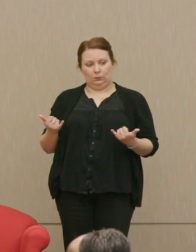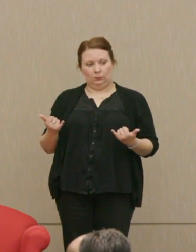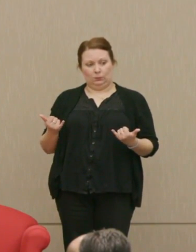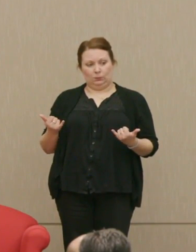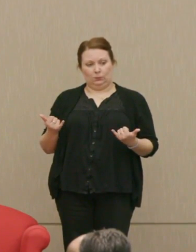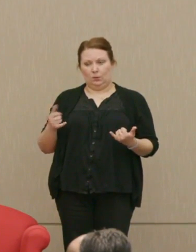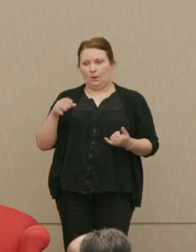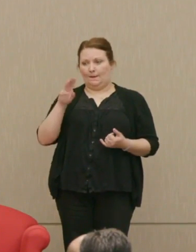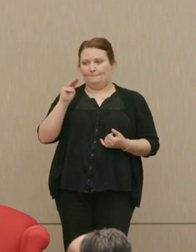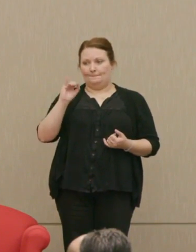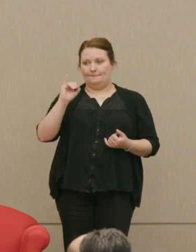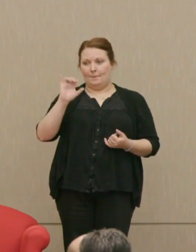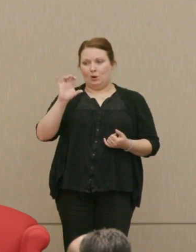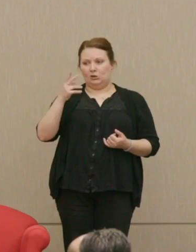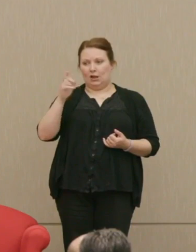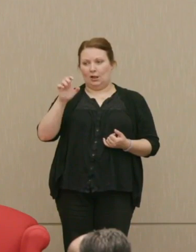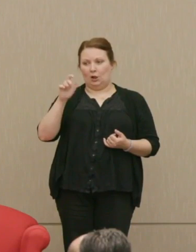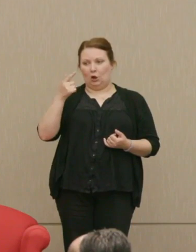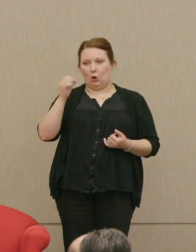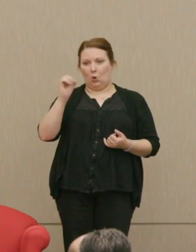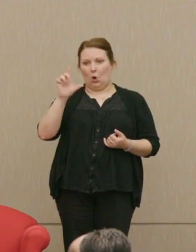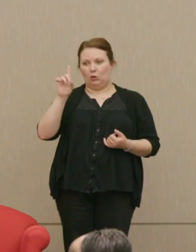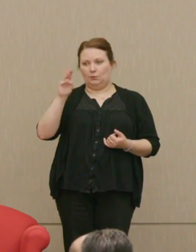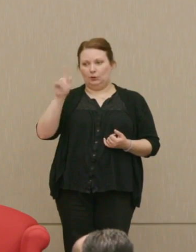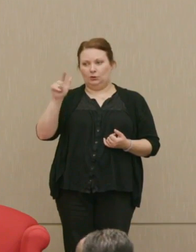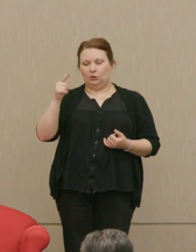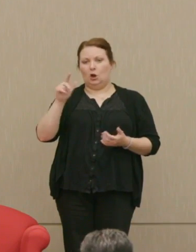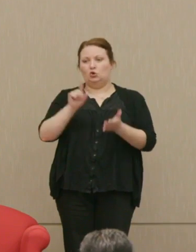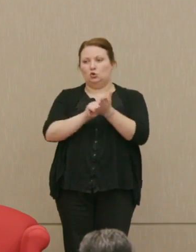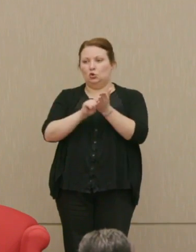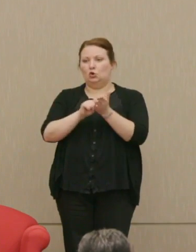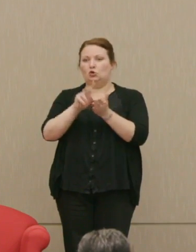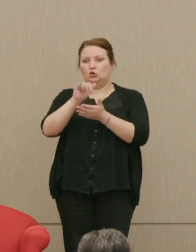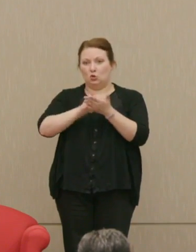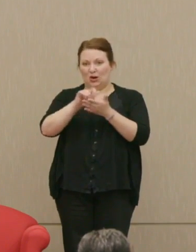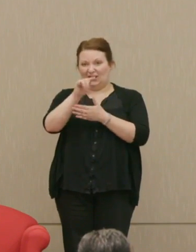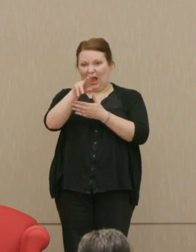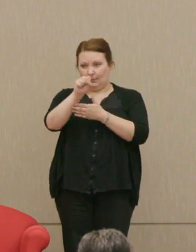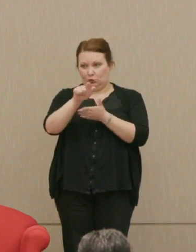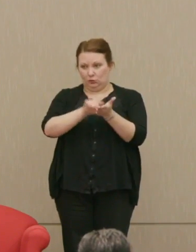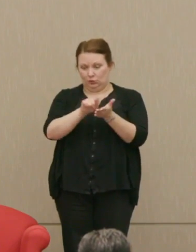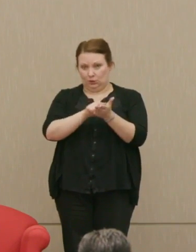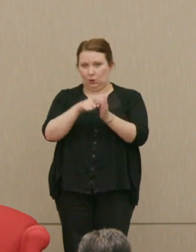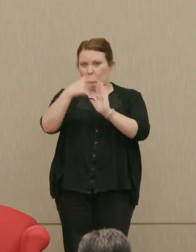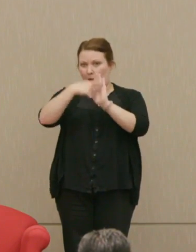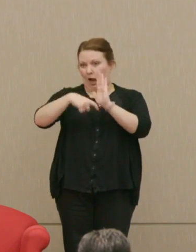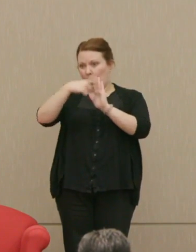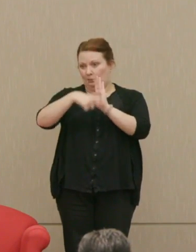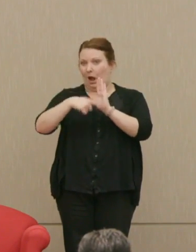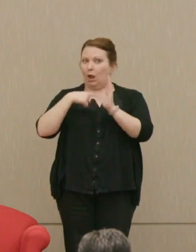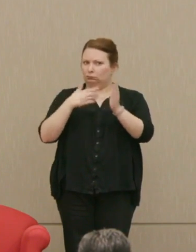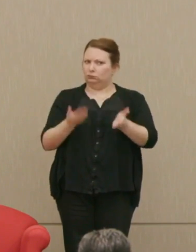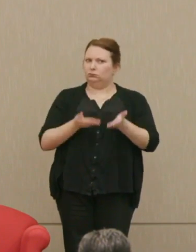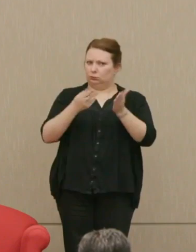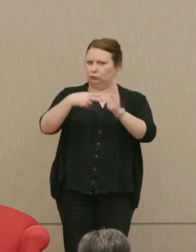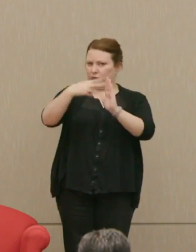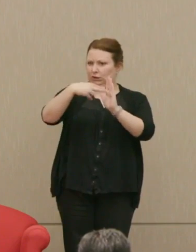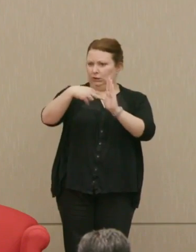Michelle Goldberg in the New York Times, which I read on the way over here, driving, has a column that I recommend to you. It's very very interesting.